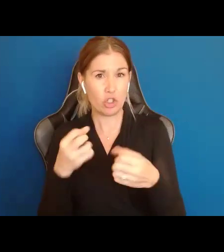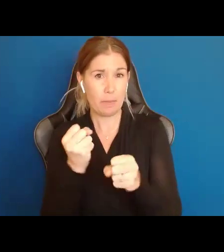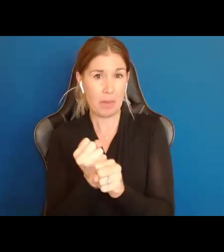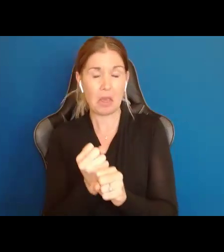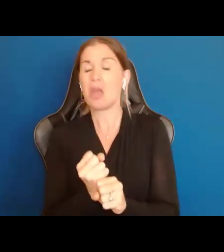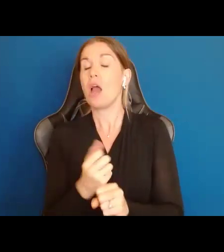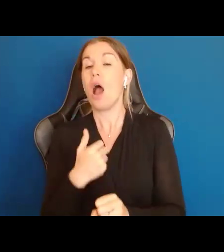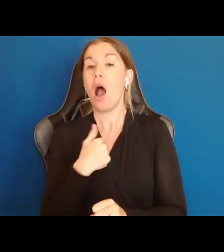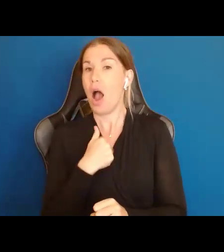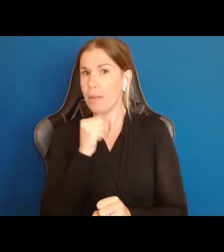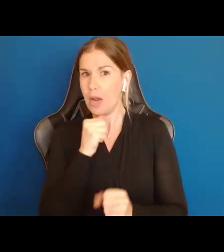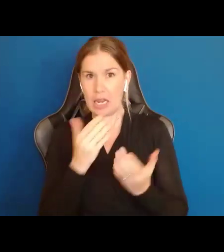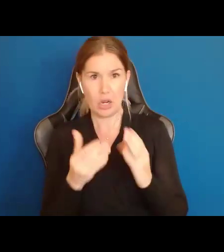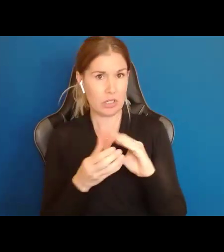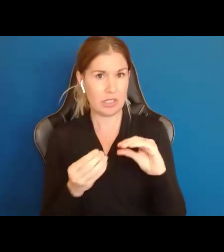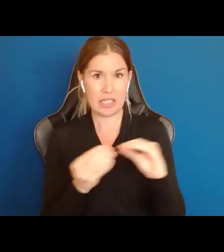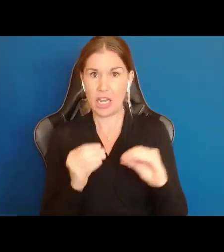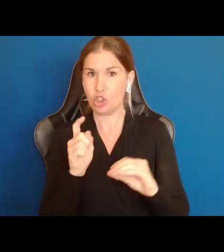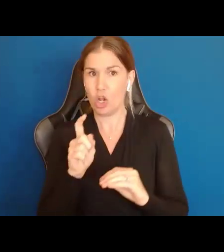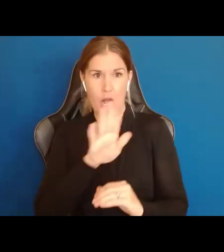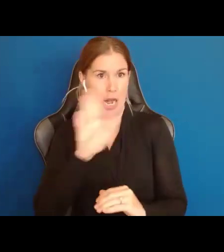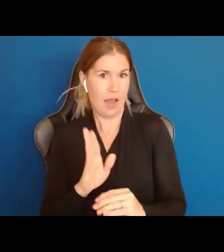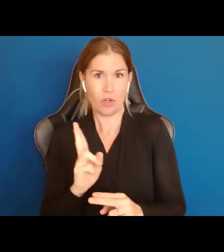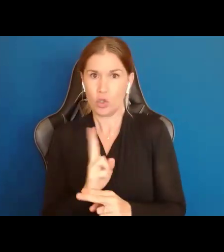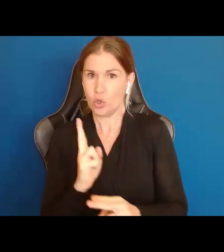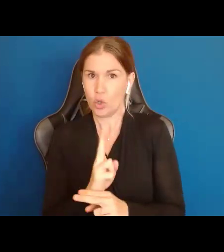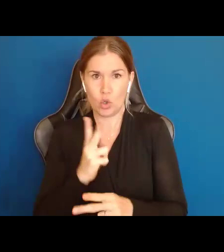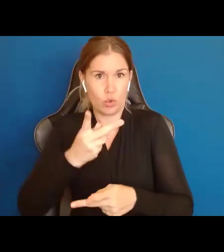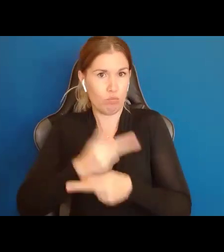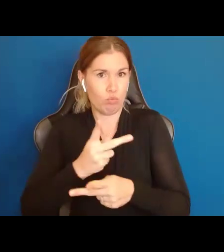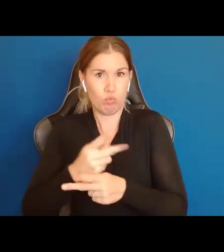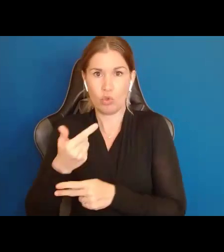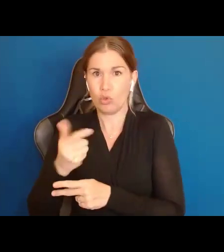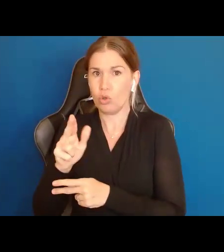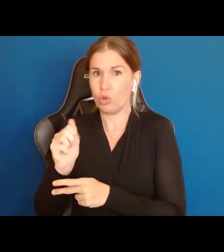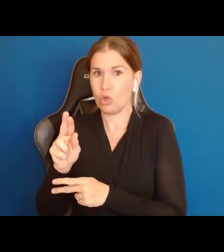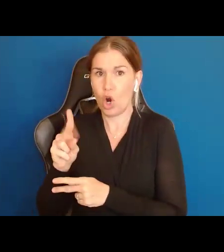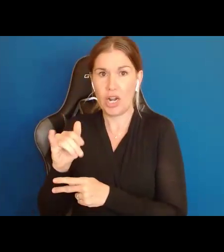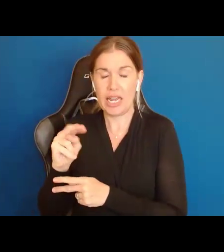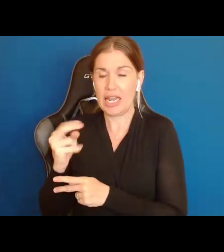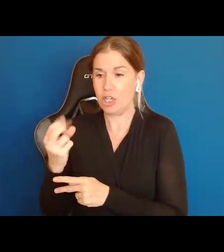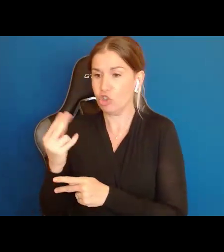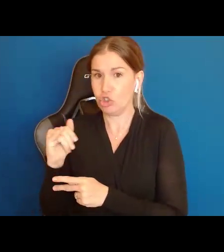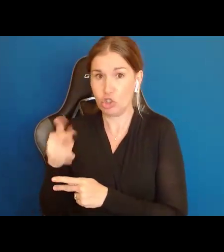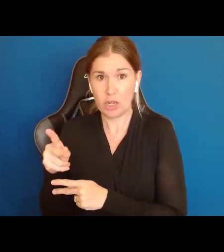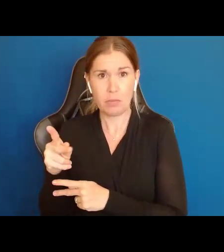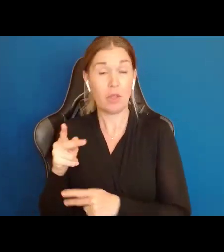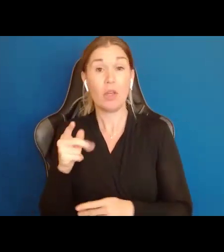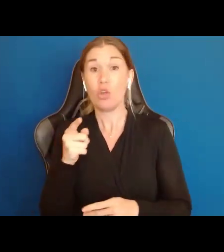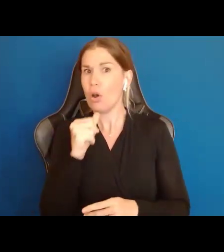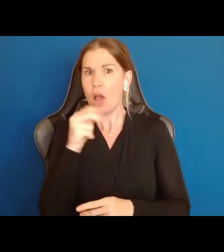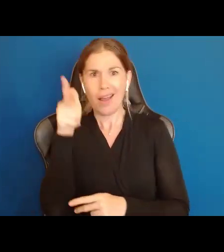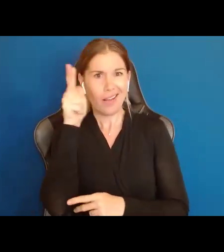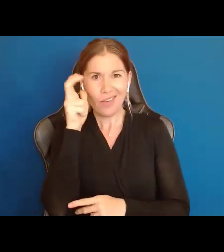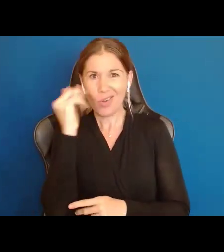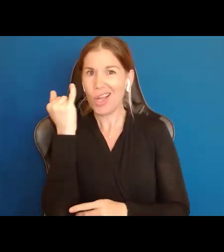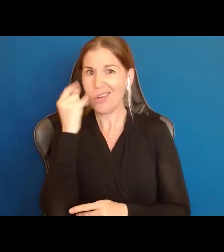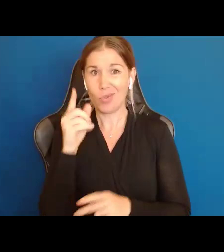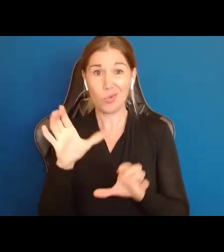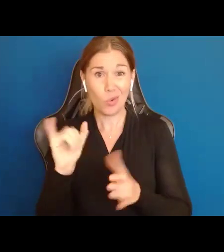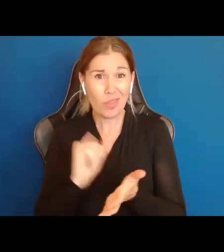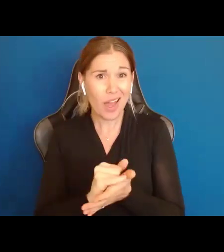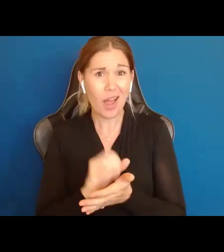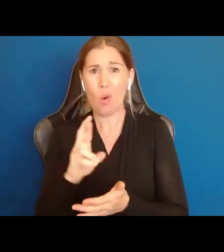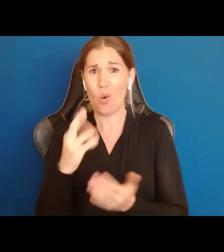guardianships. That is not my intent. I am not here to tell you that if you are a guardian, you're somehow evil or if you recommended guardianship, you did the wrong thing. Etc. What we are here to talk about today are options.